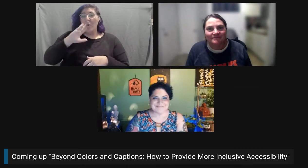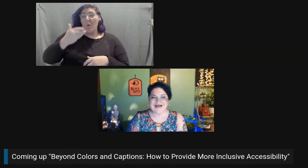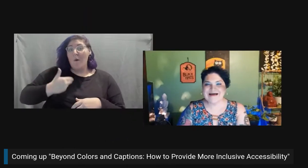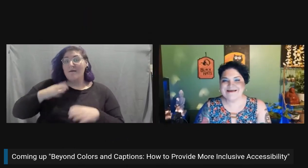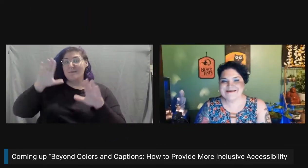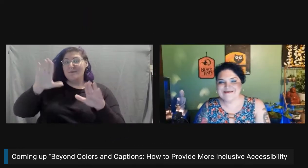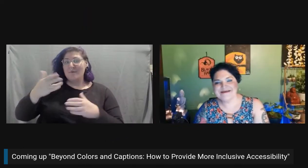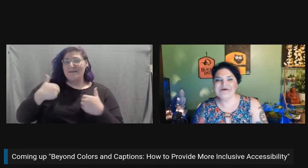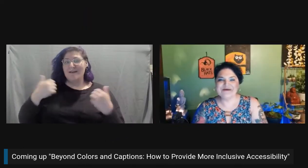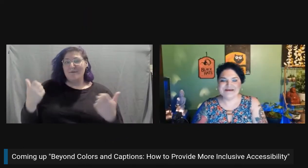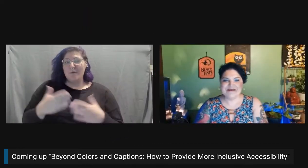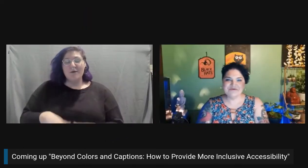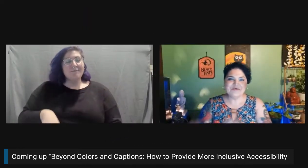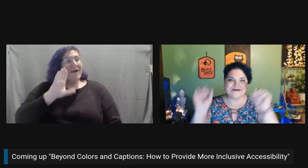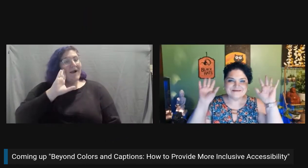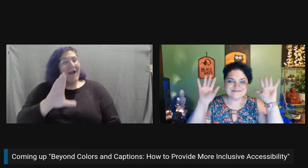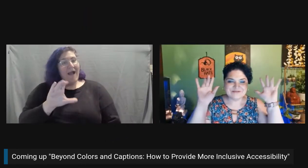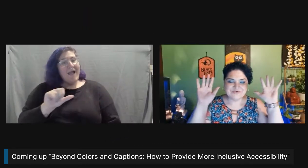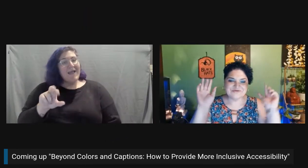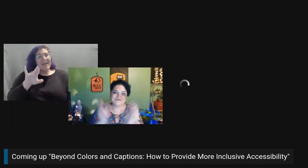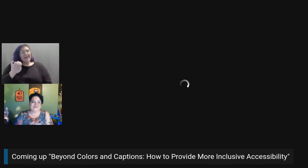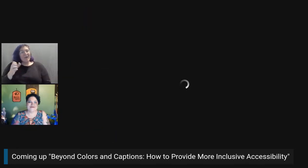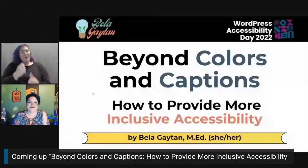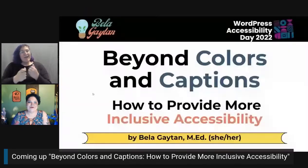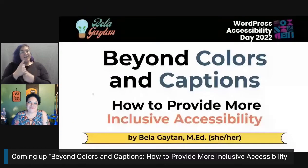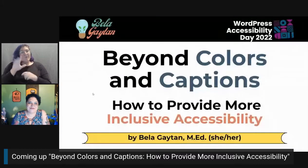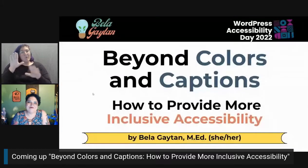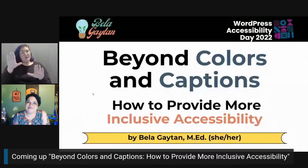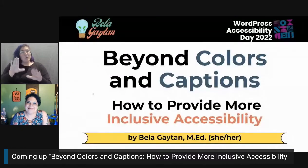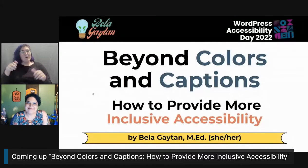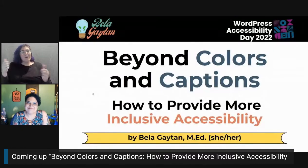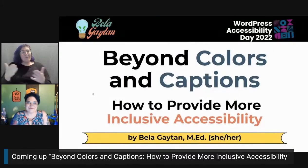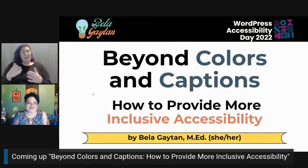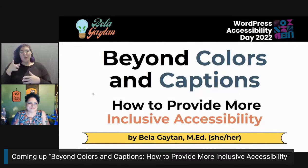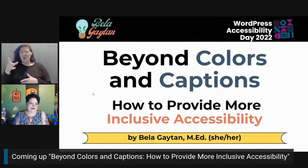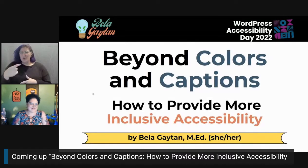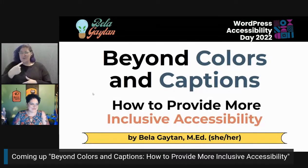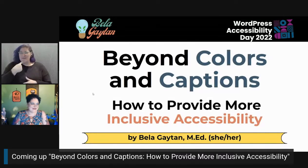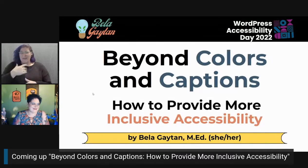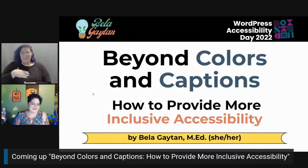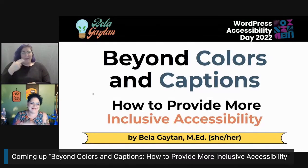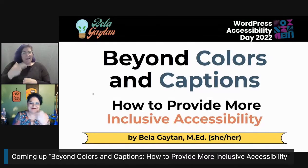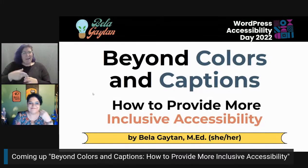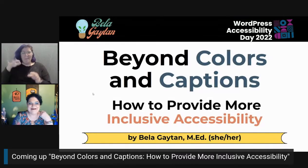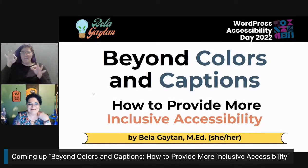Hi, Carrie, and everyone. So wonderful to be here. You nailed my name, so good job. I love that.